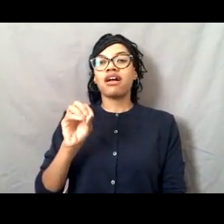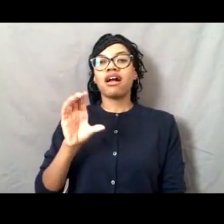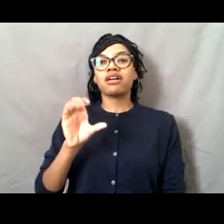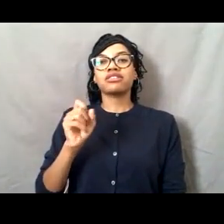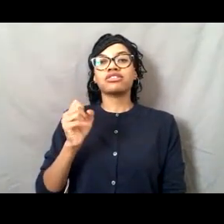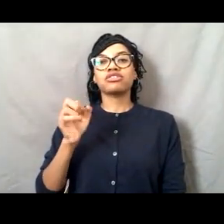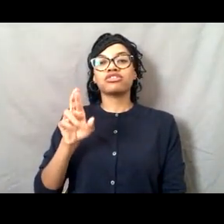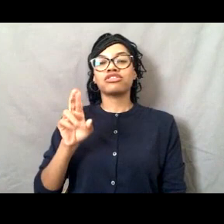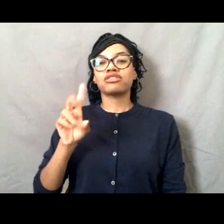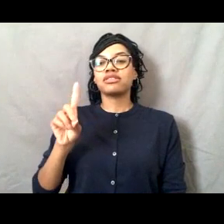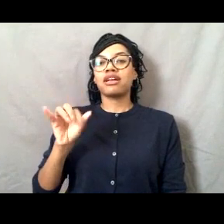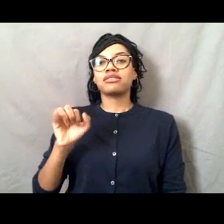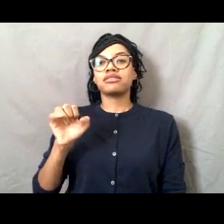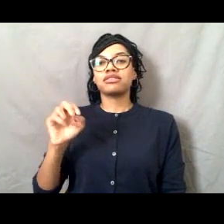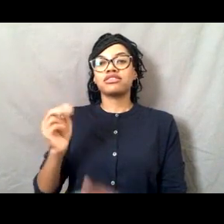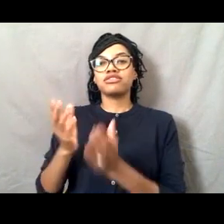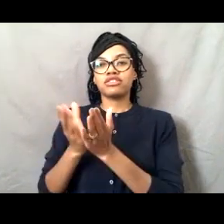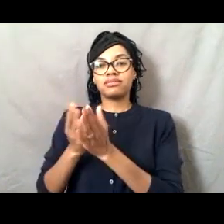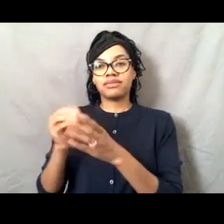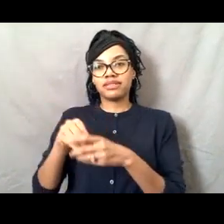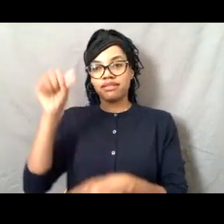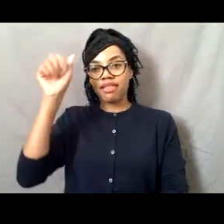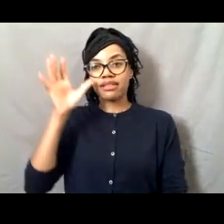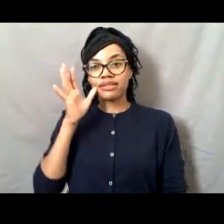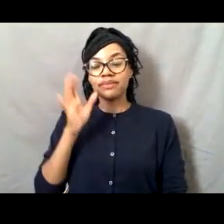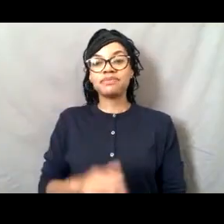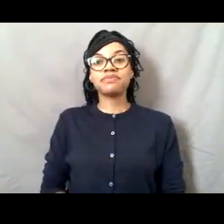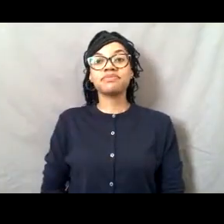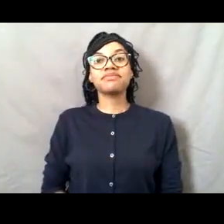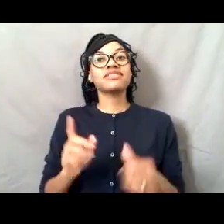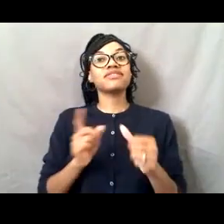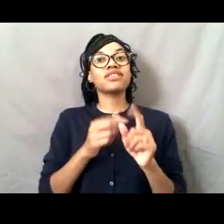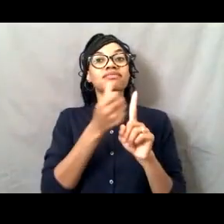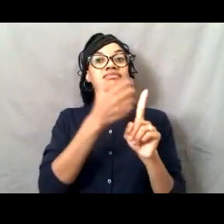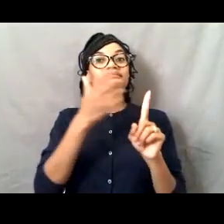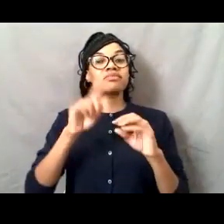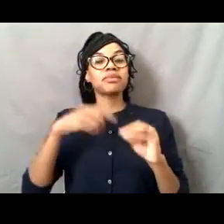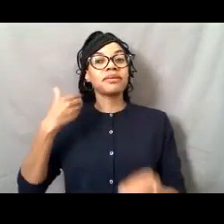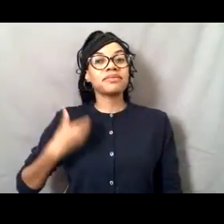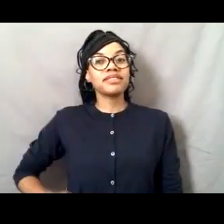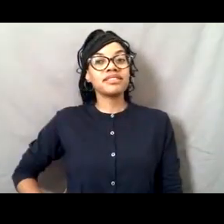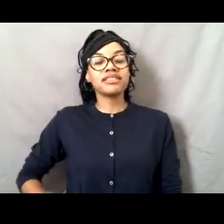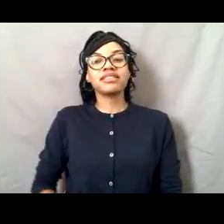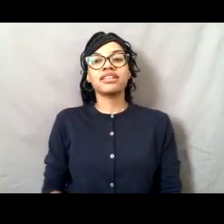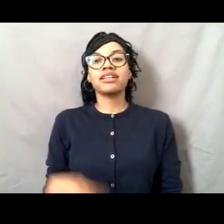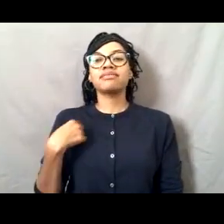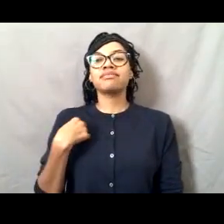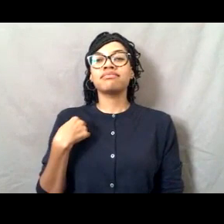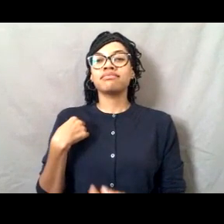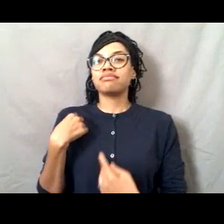But first a little bit about me. I have been in the NOAA Corps for a little over 17 years